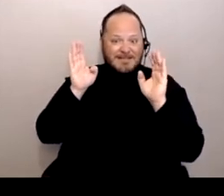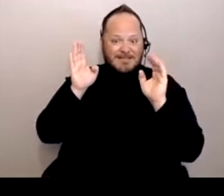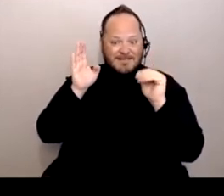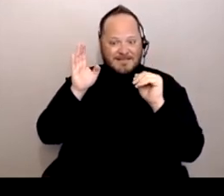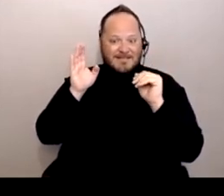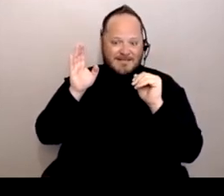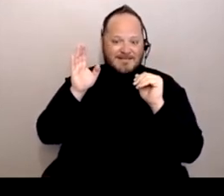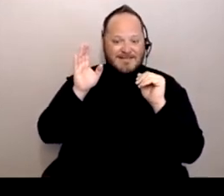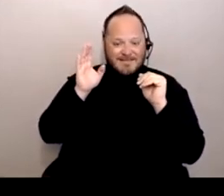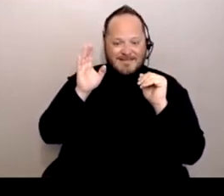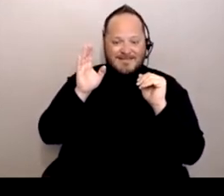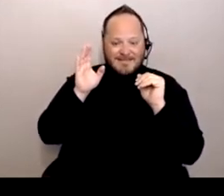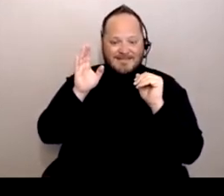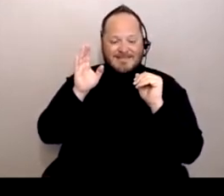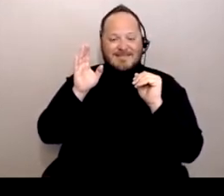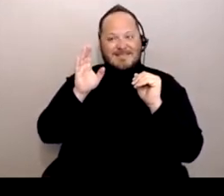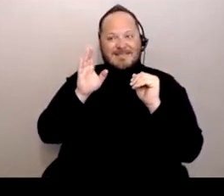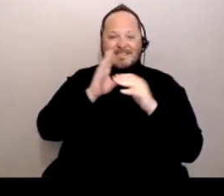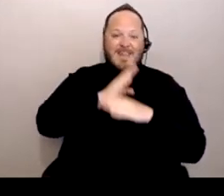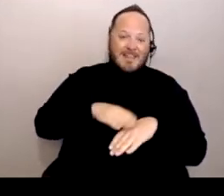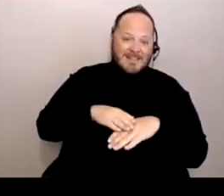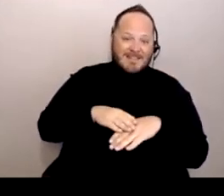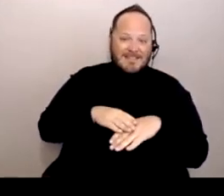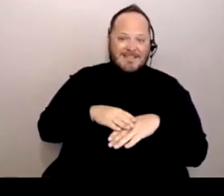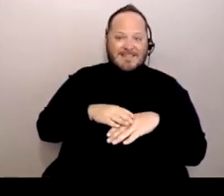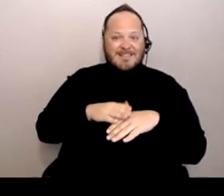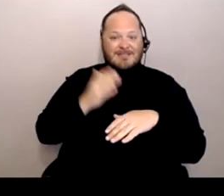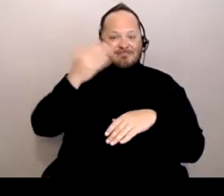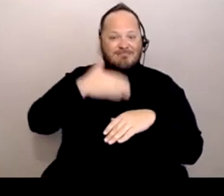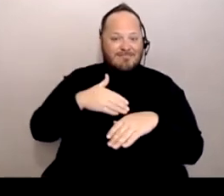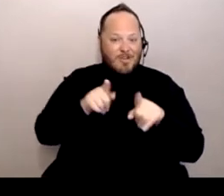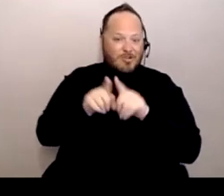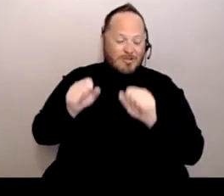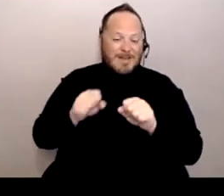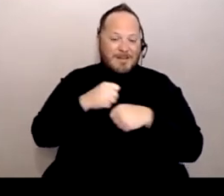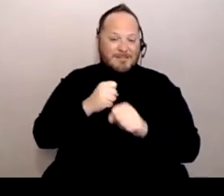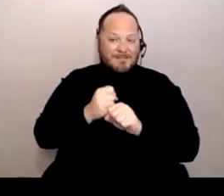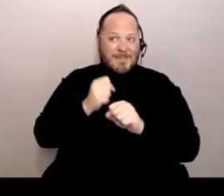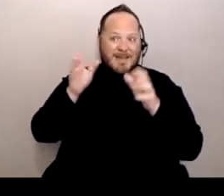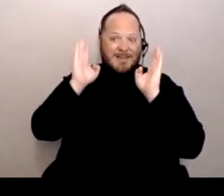and you can make a lot of noise very loud. So it's up to you on what advocacy looks like for you.